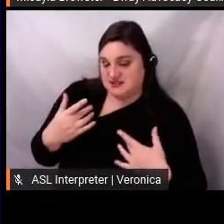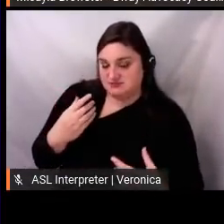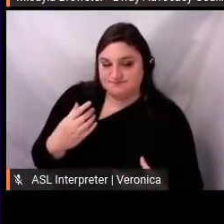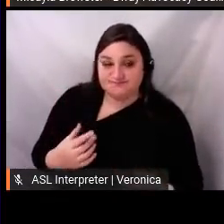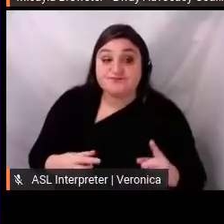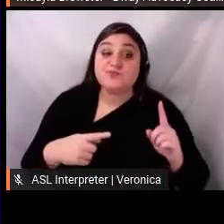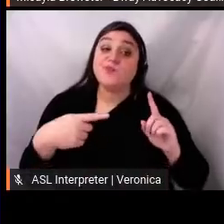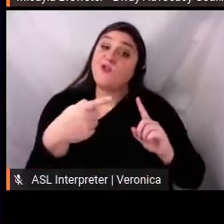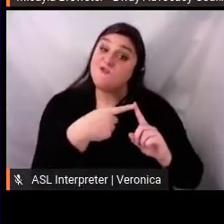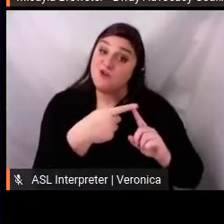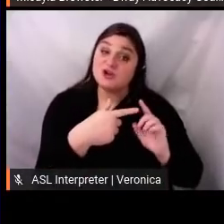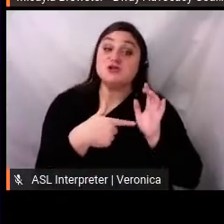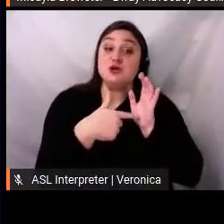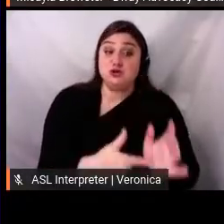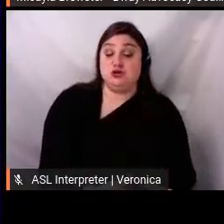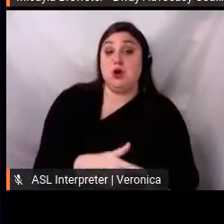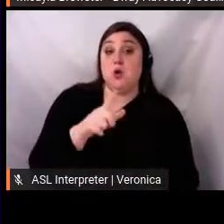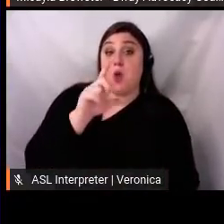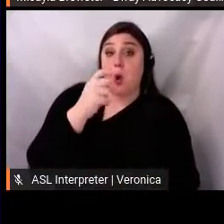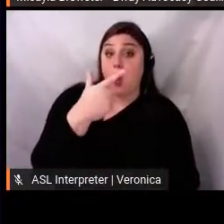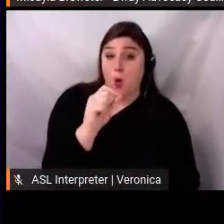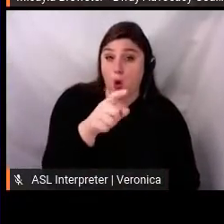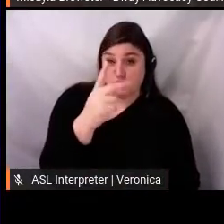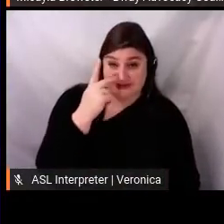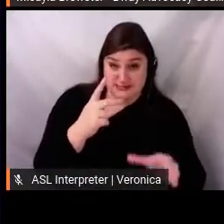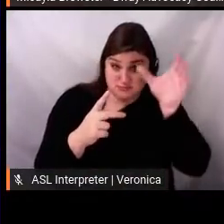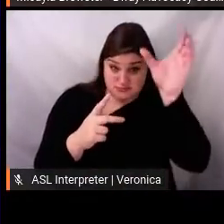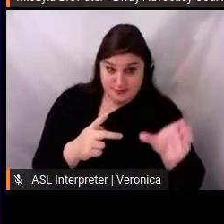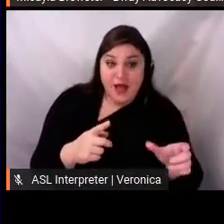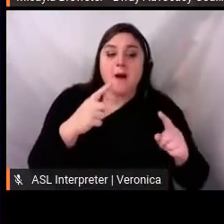let us know you're coming. And then a series of instructions